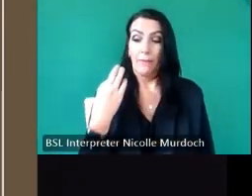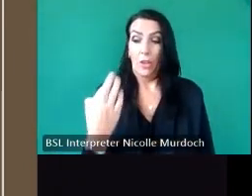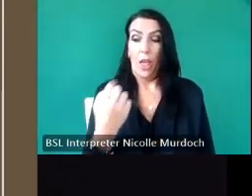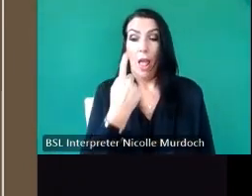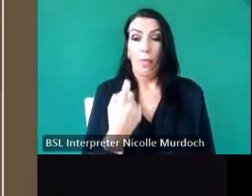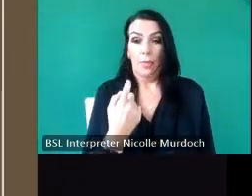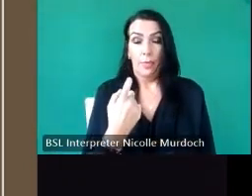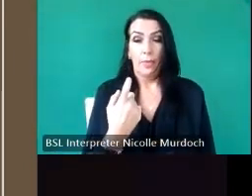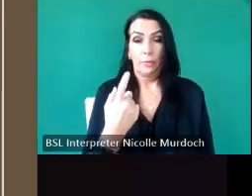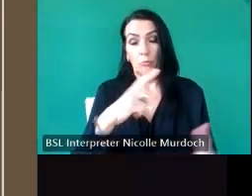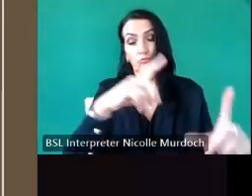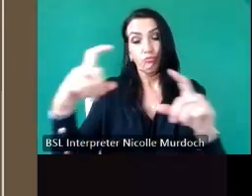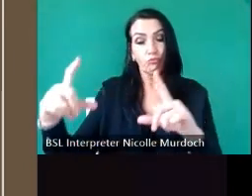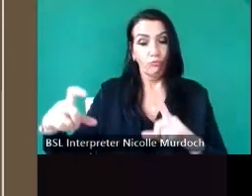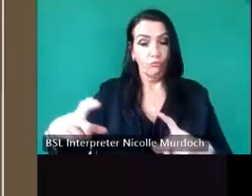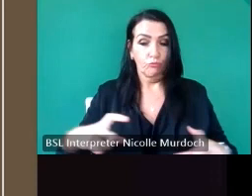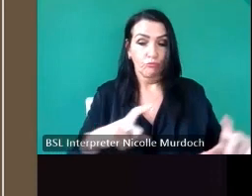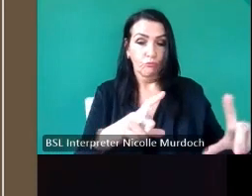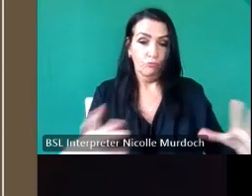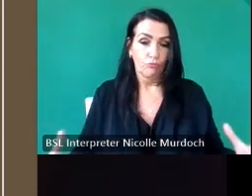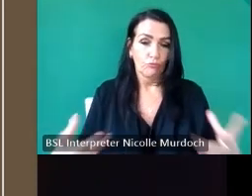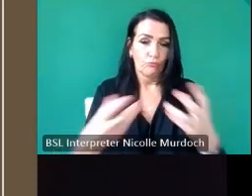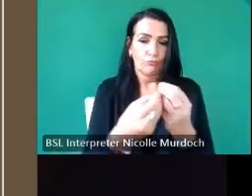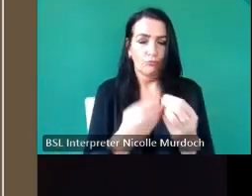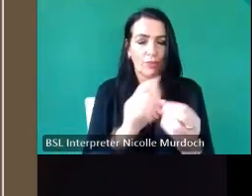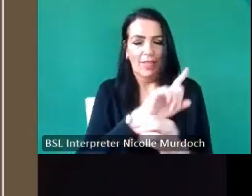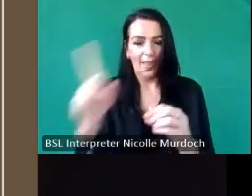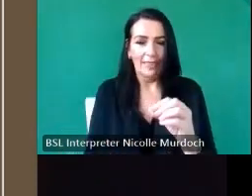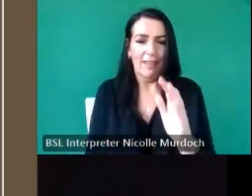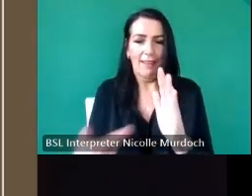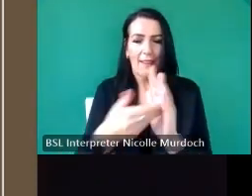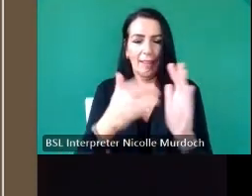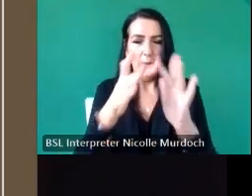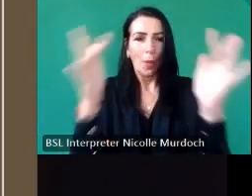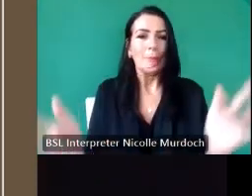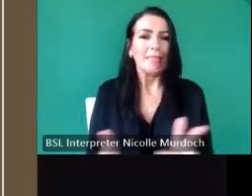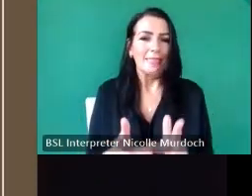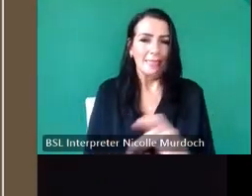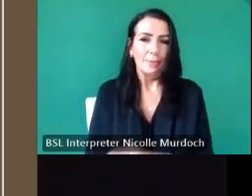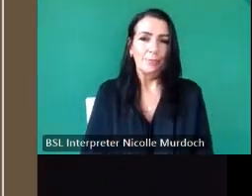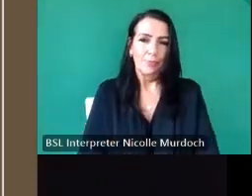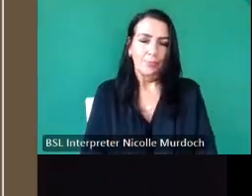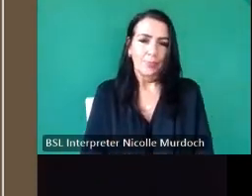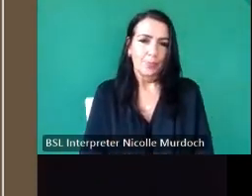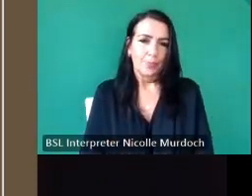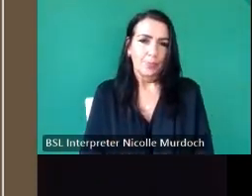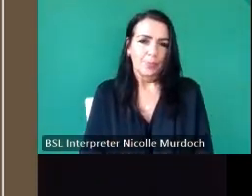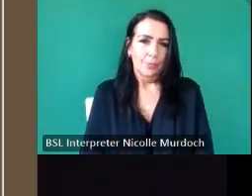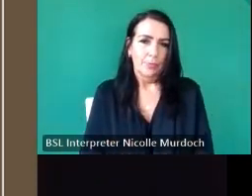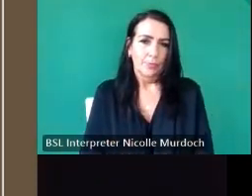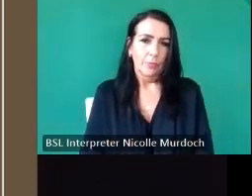photographs and they can all be moded later um when we're training volunteers we always